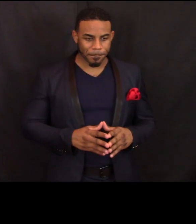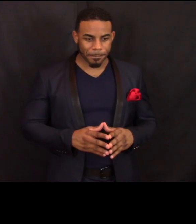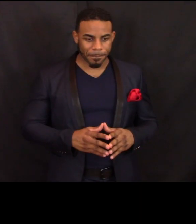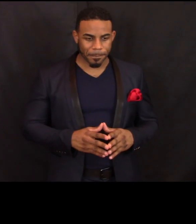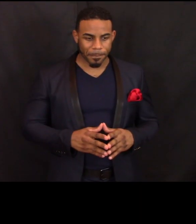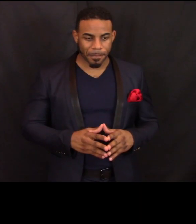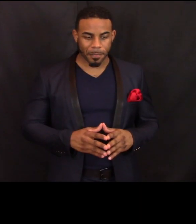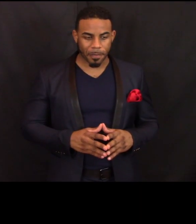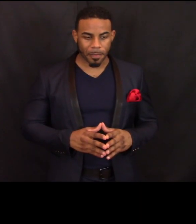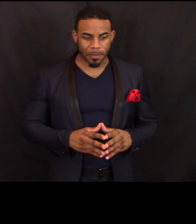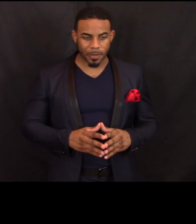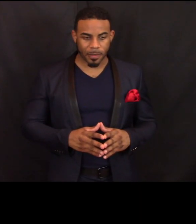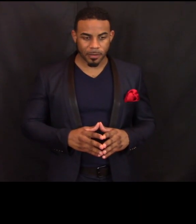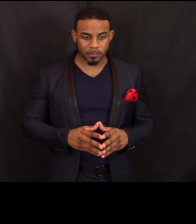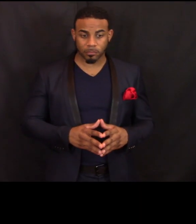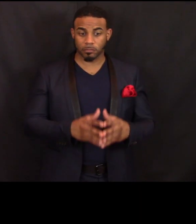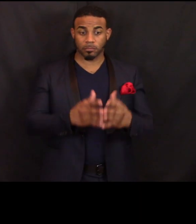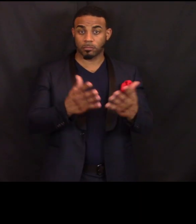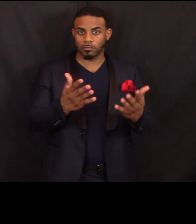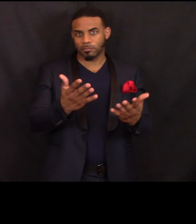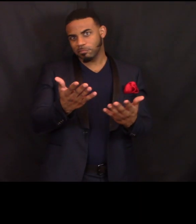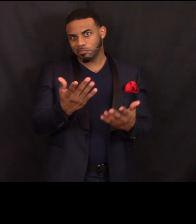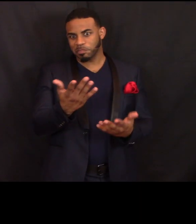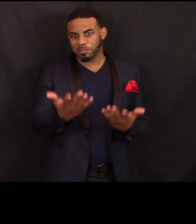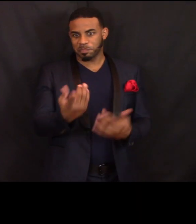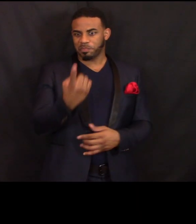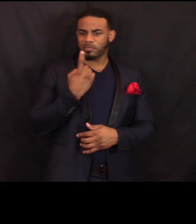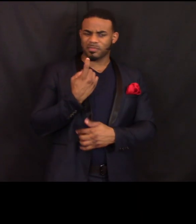So you may be asking what is a tax site?